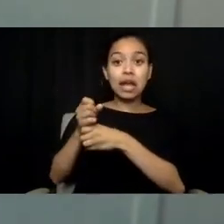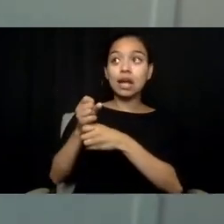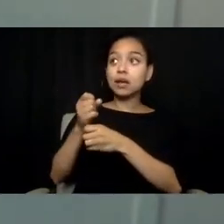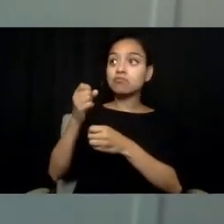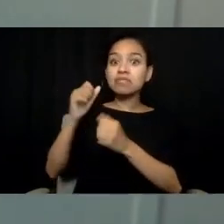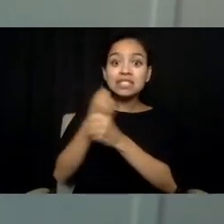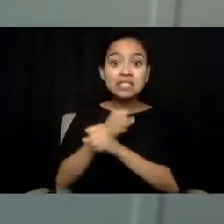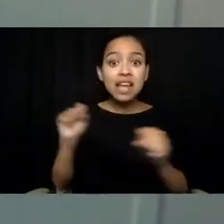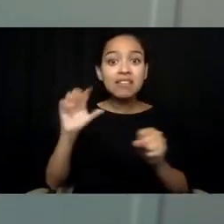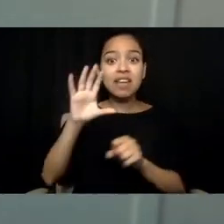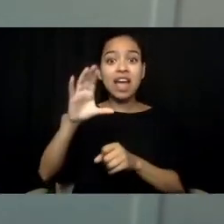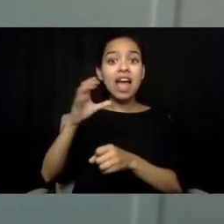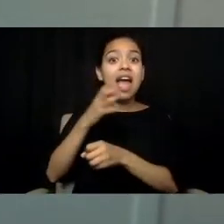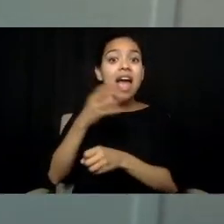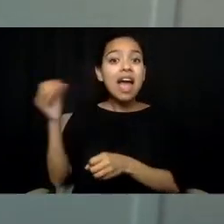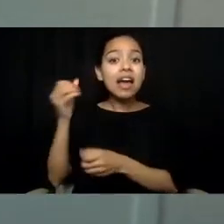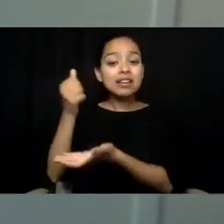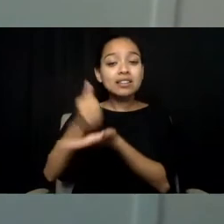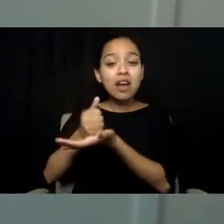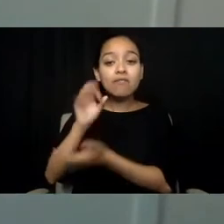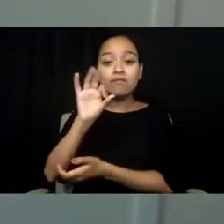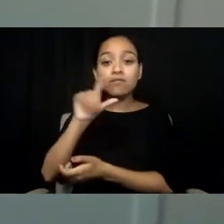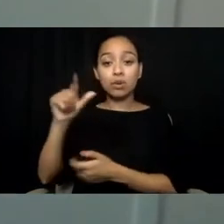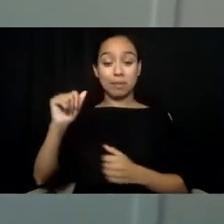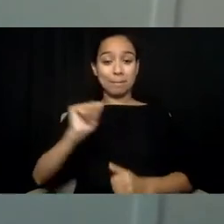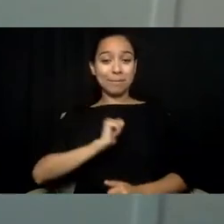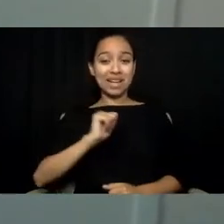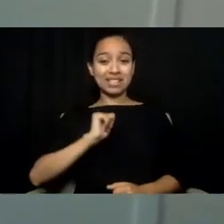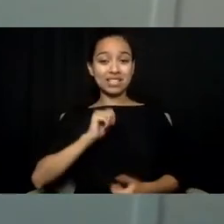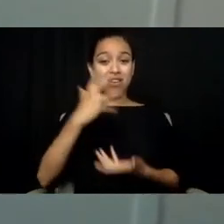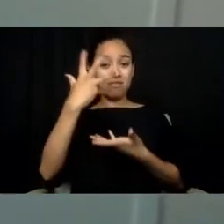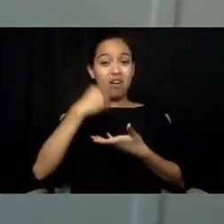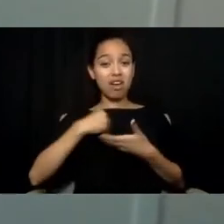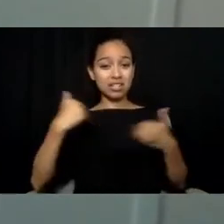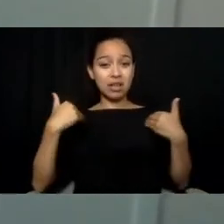I, as an autistic person, experienced unintentional harm